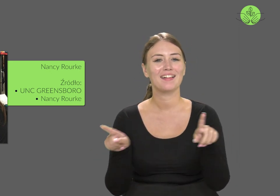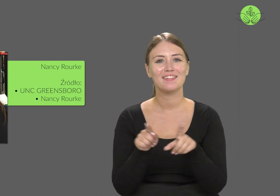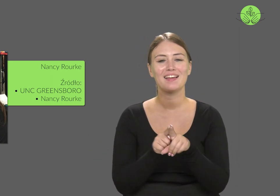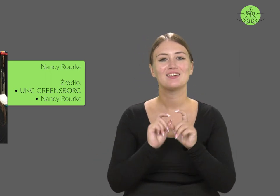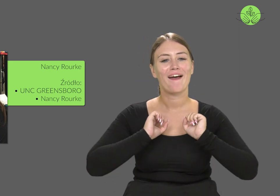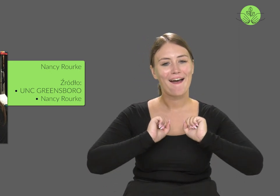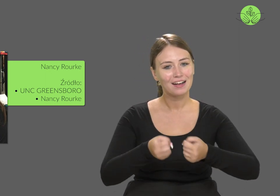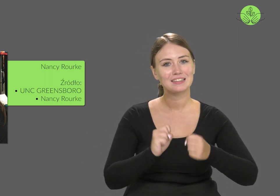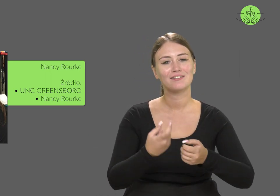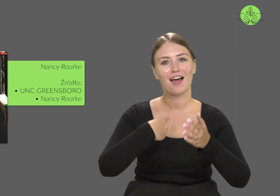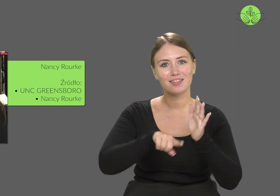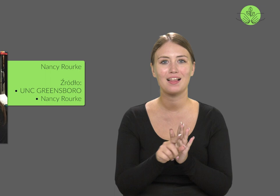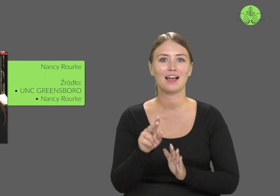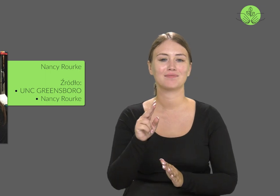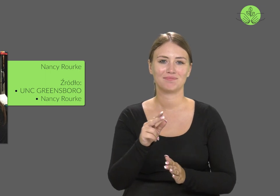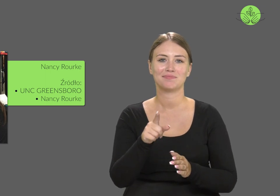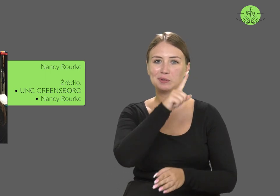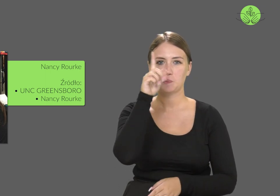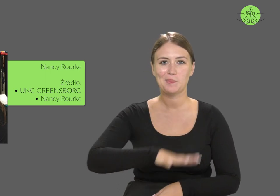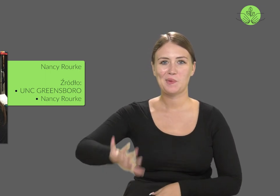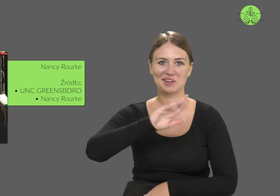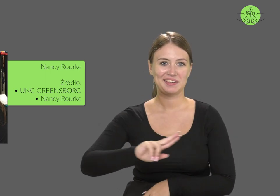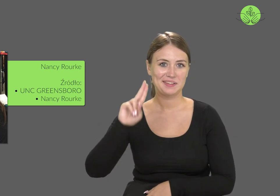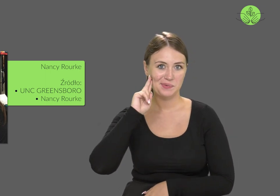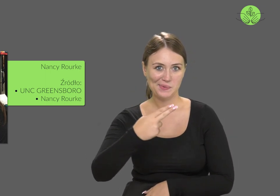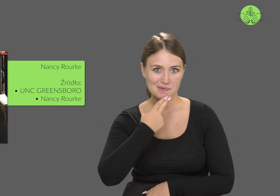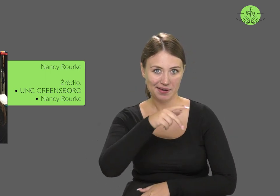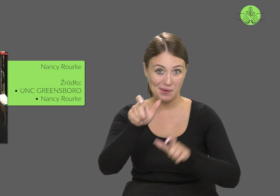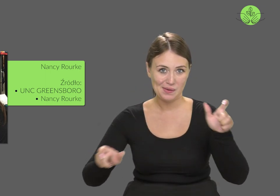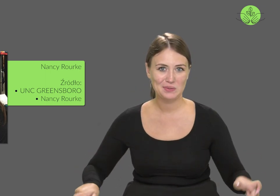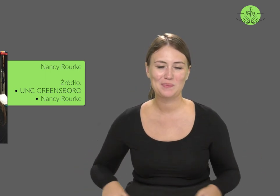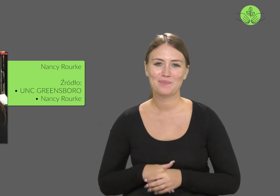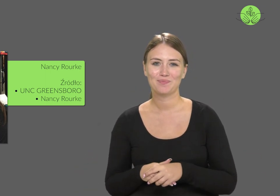but also an activist for the deaf community.